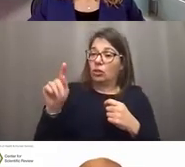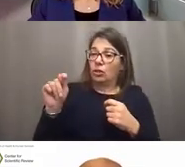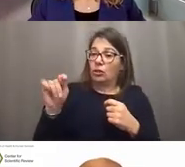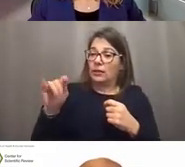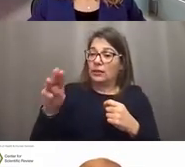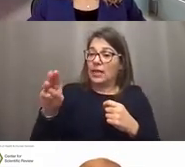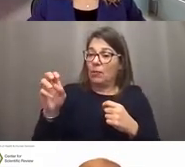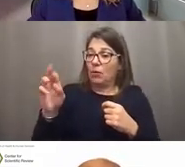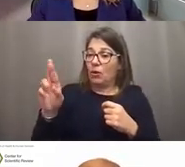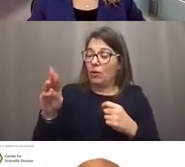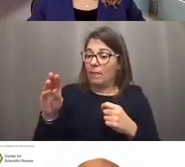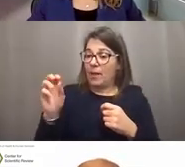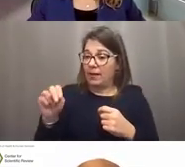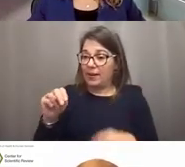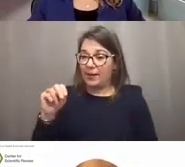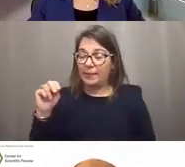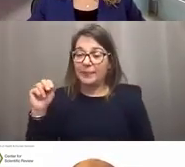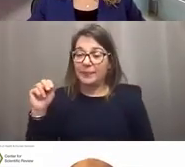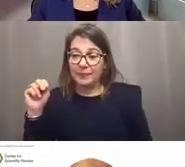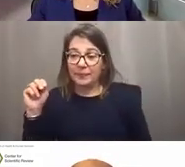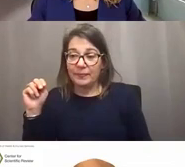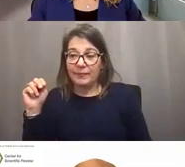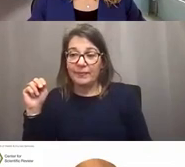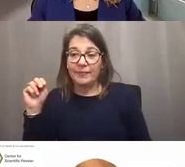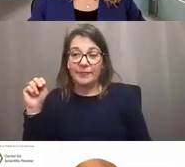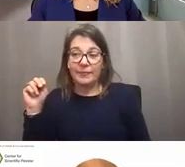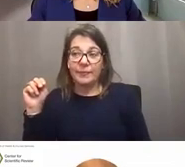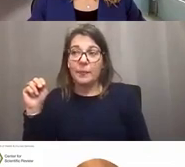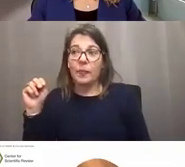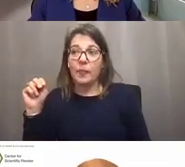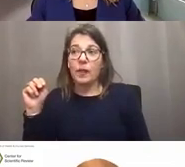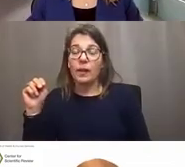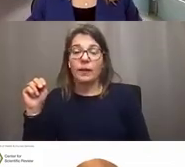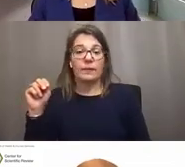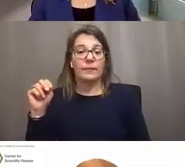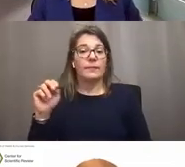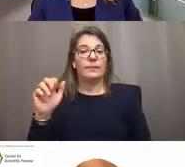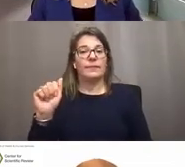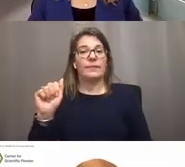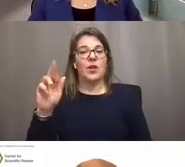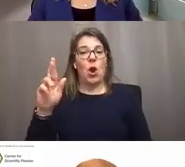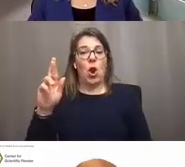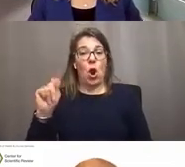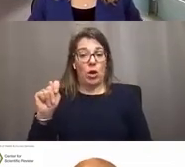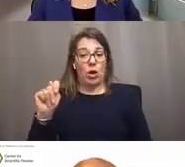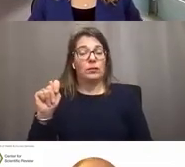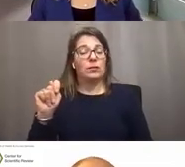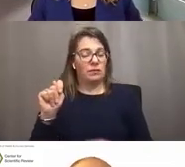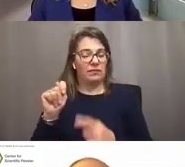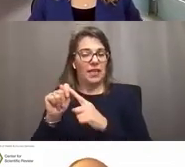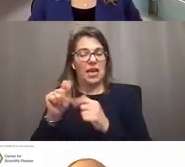Michelle Timmerman: Okay. And following up on ART, if I get a strong match from ART,